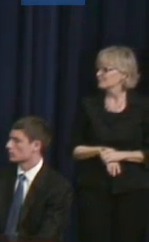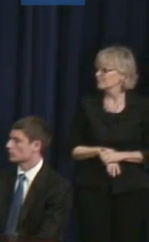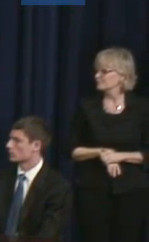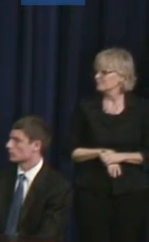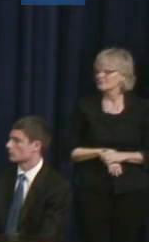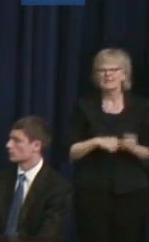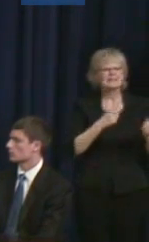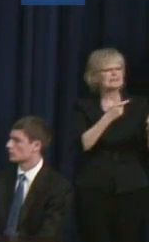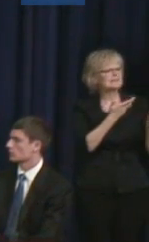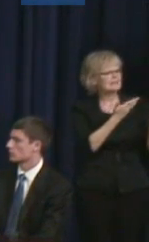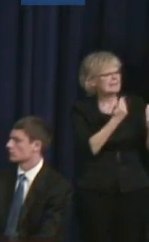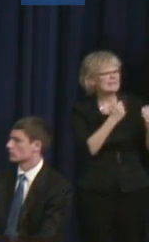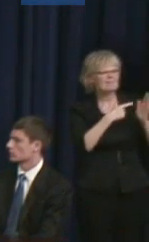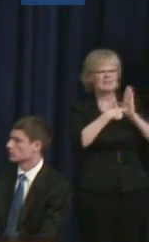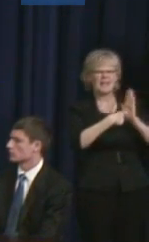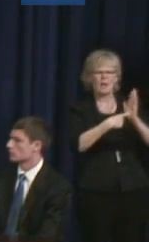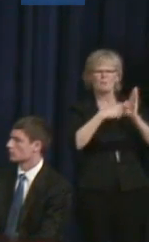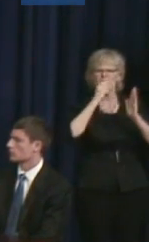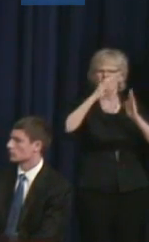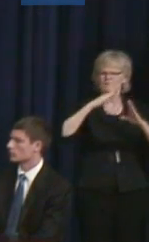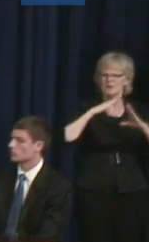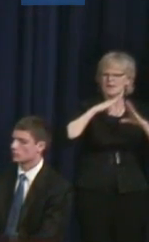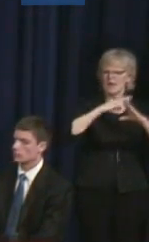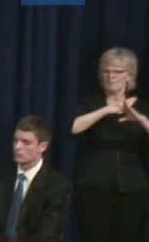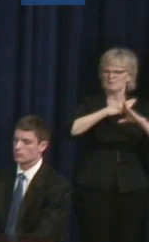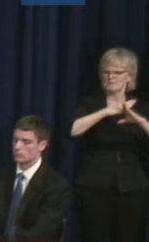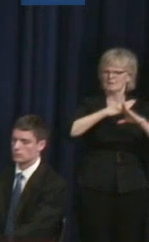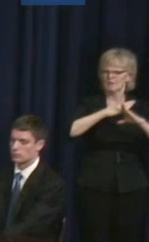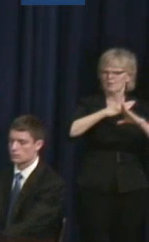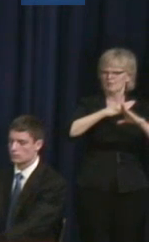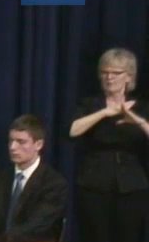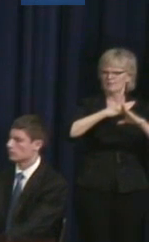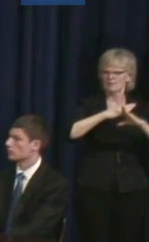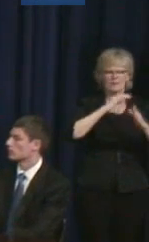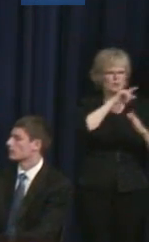example of an obstacle that you face and what have you